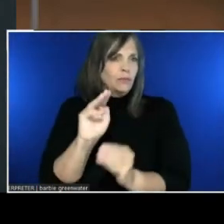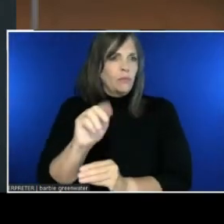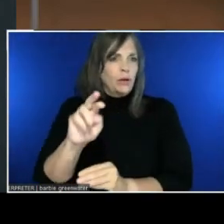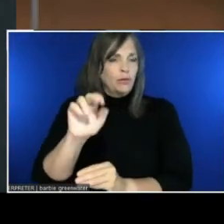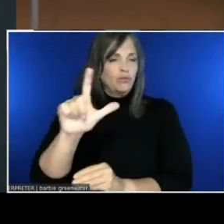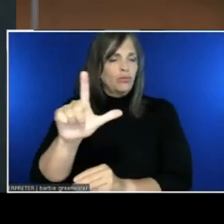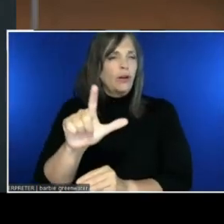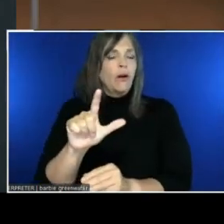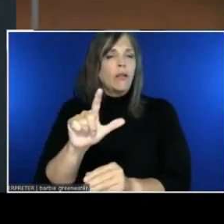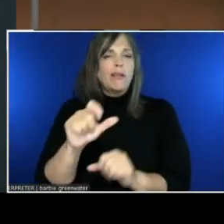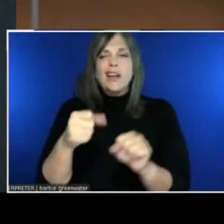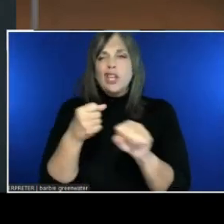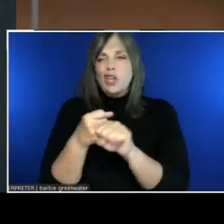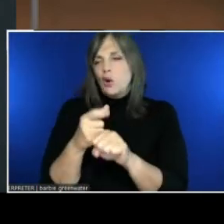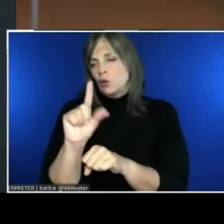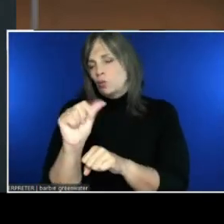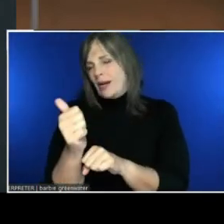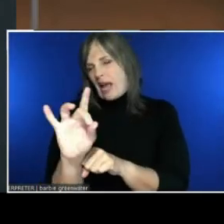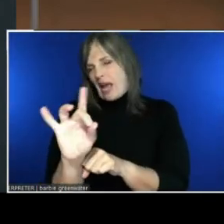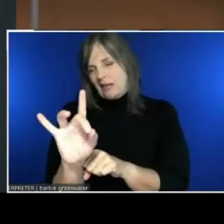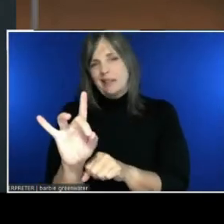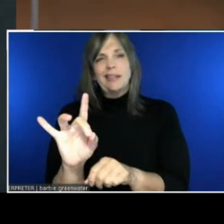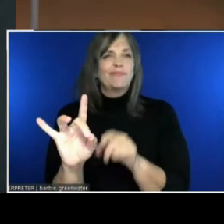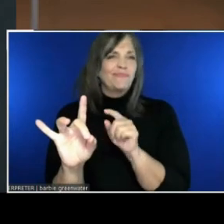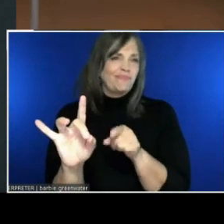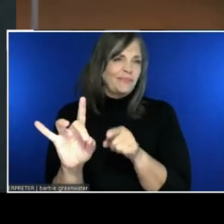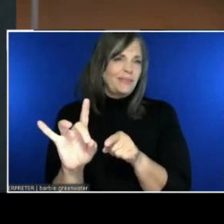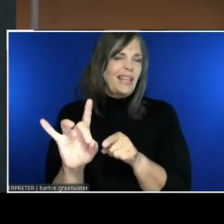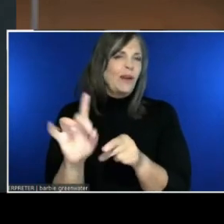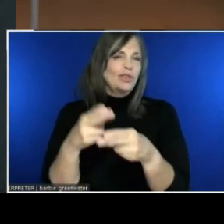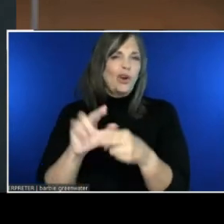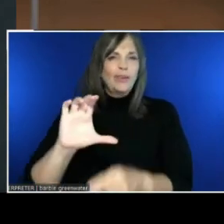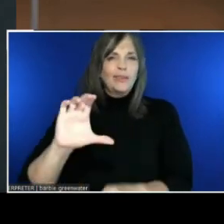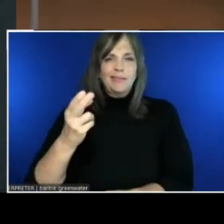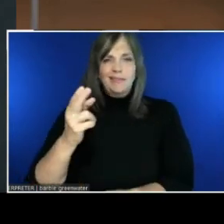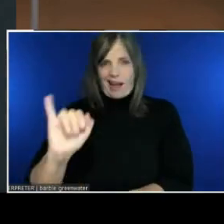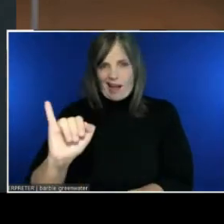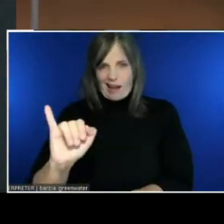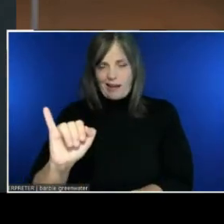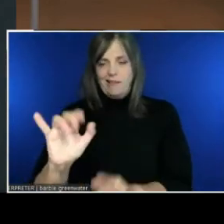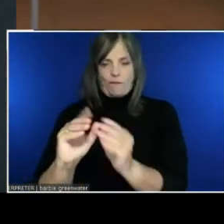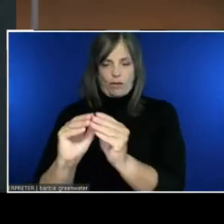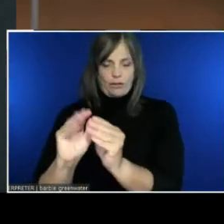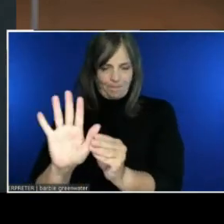And I think it's the thing that lit the interest in accessibility -- set it off for me.